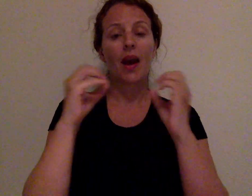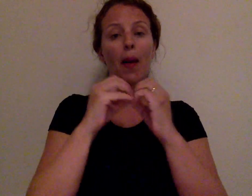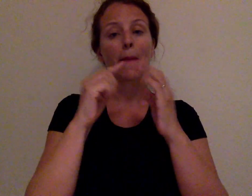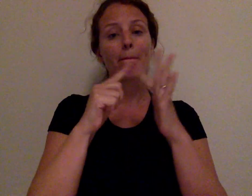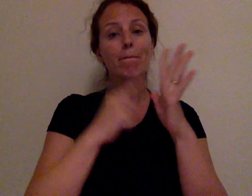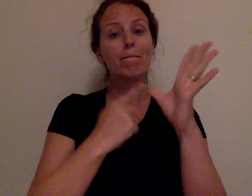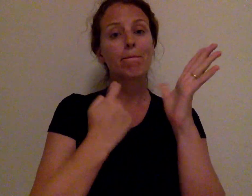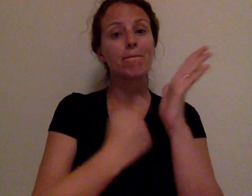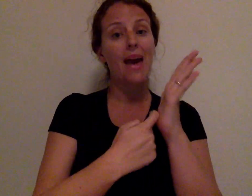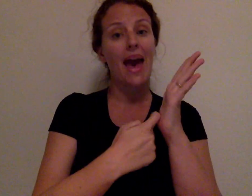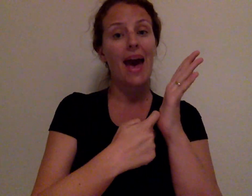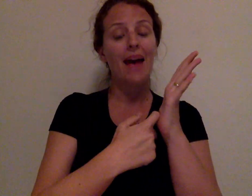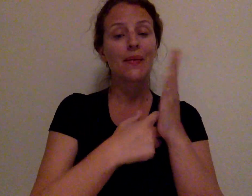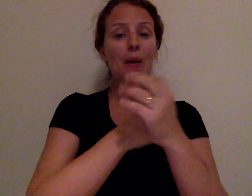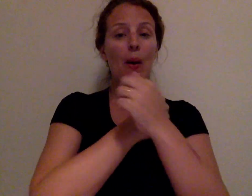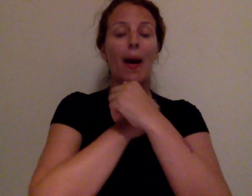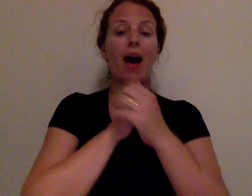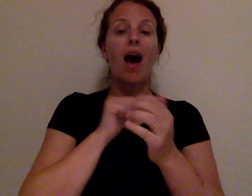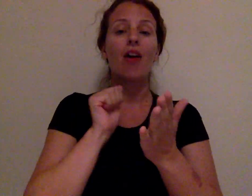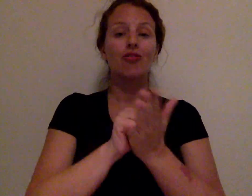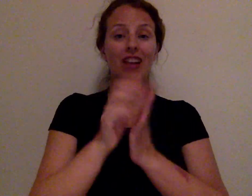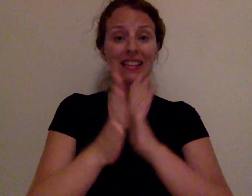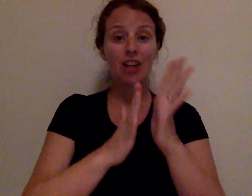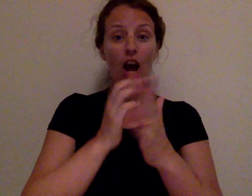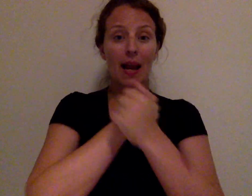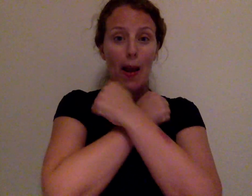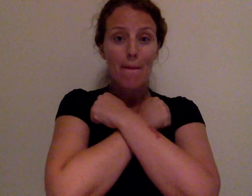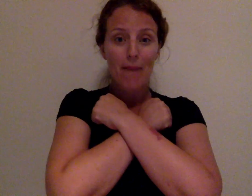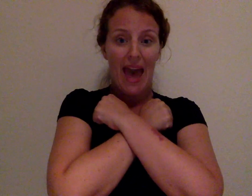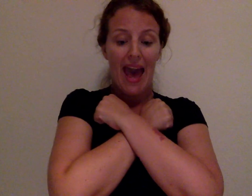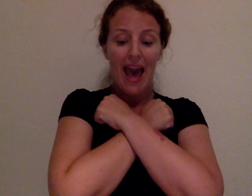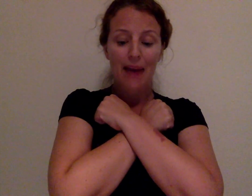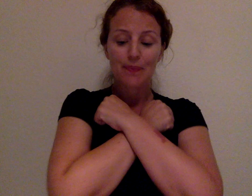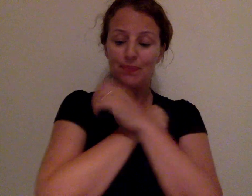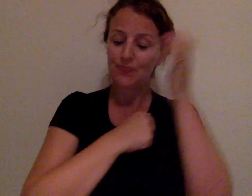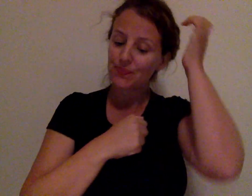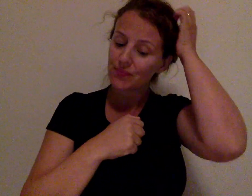BEAR Correct sign "bear"